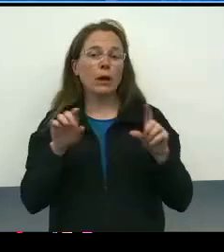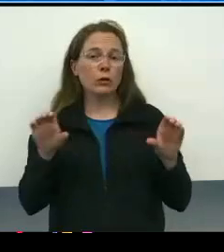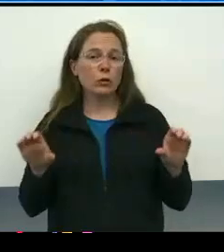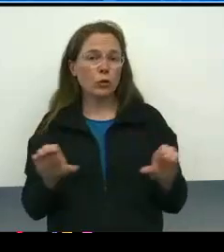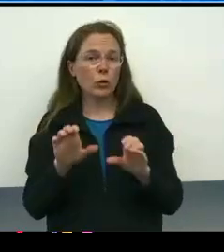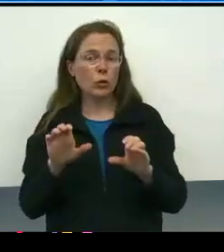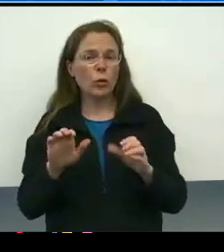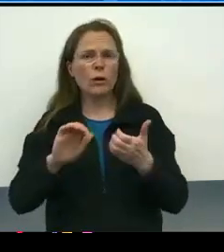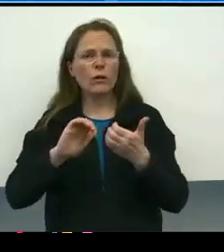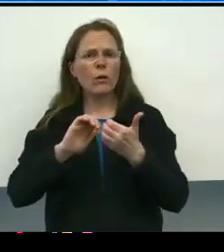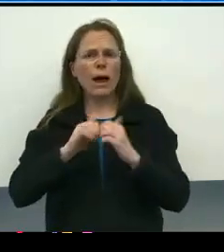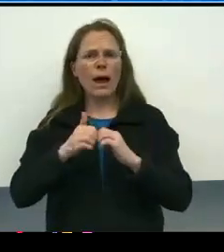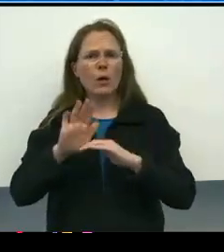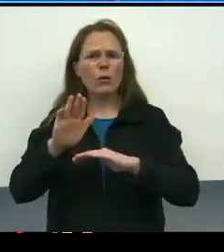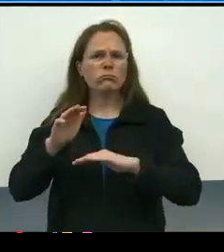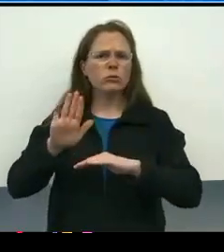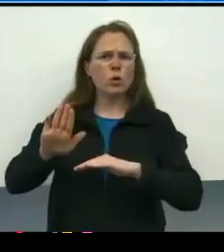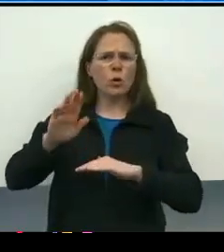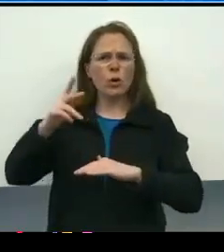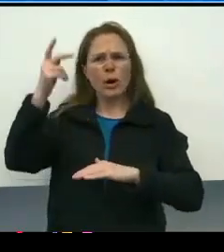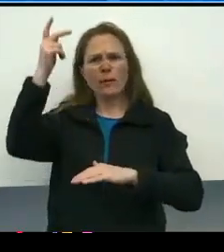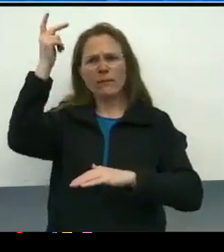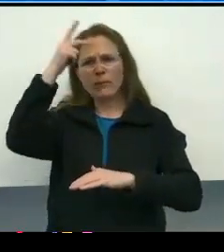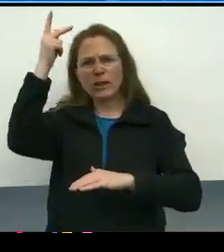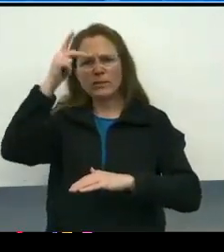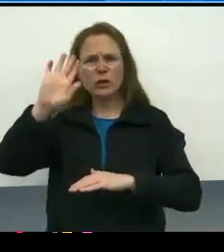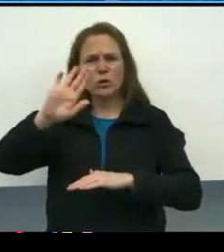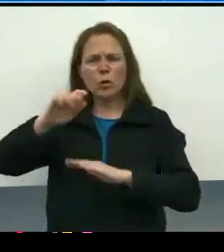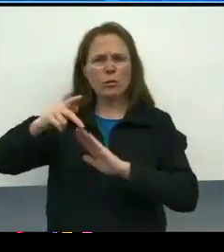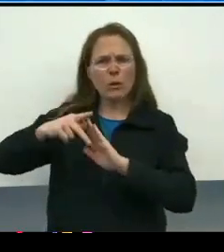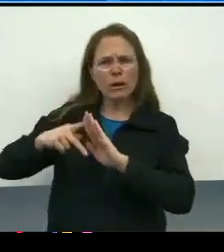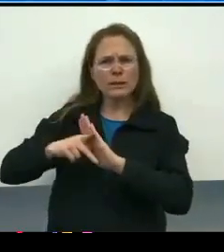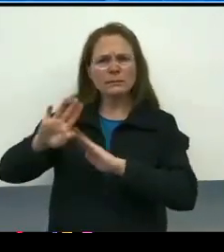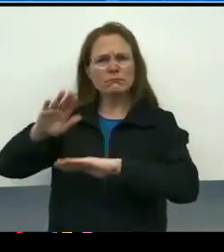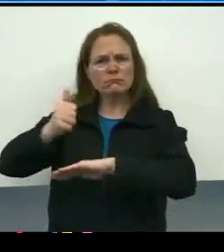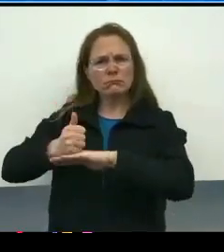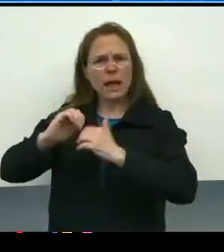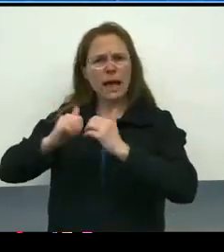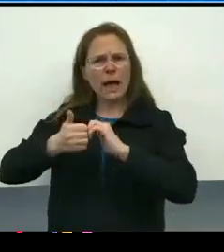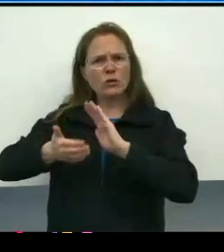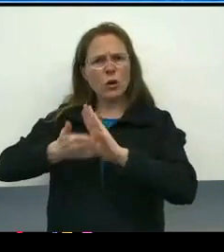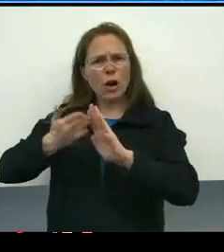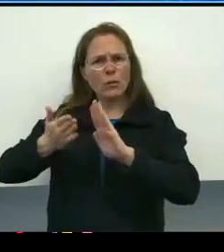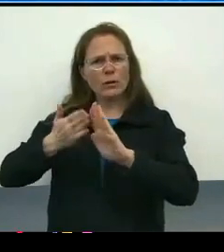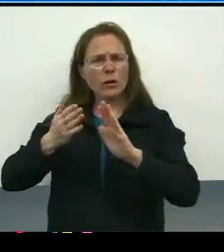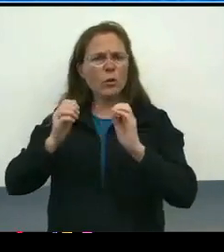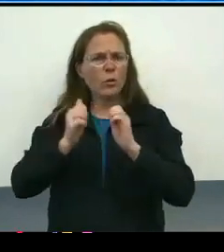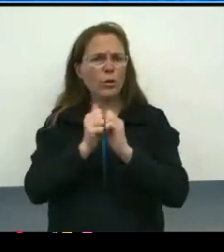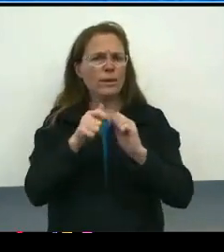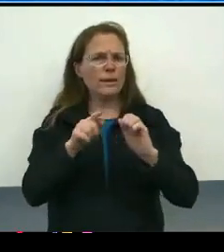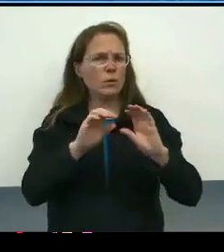a set of principles and operationalize them organizationally, and systematically, and intentionally.